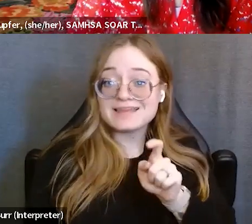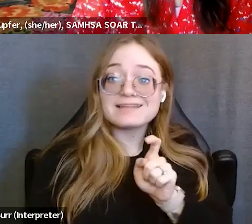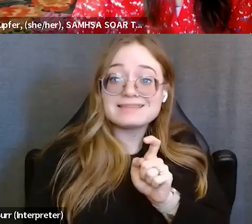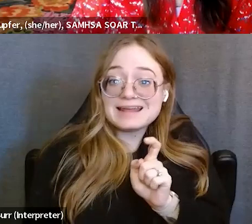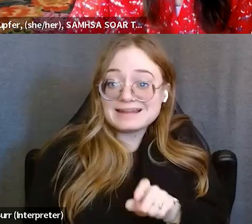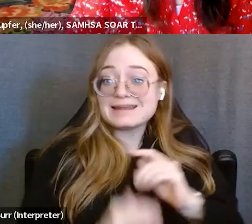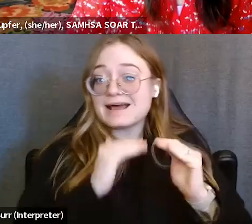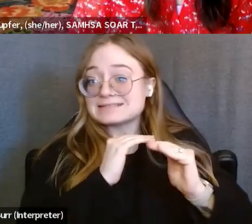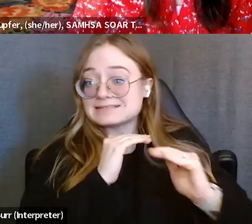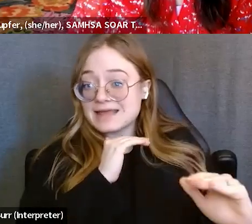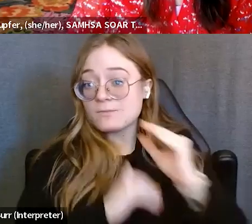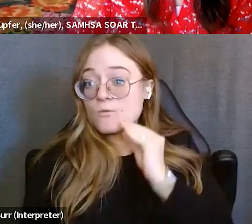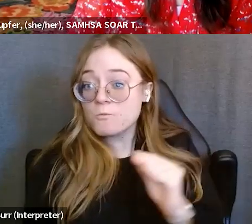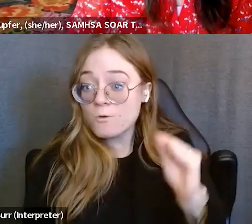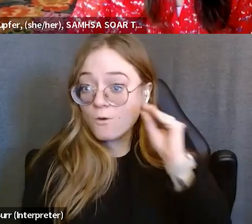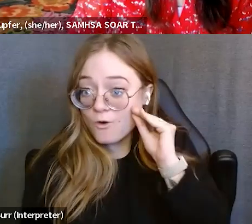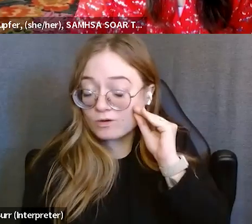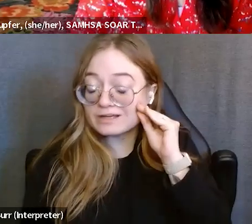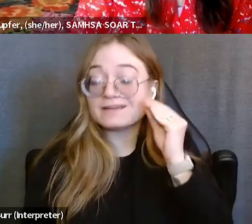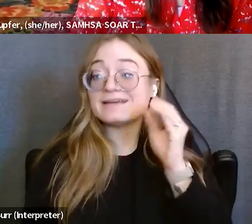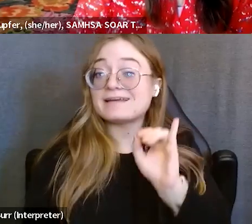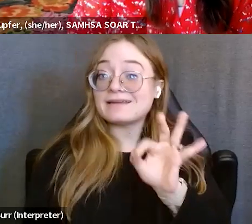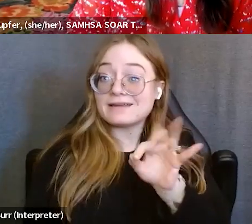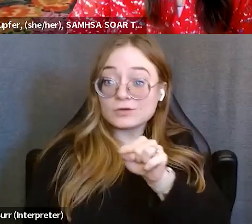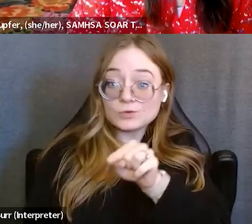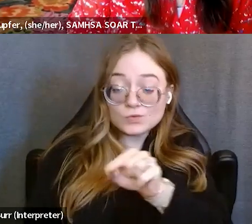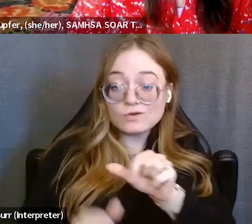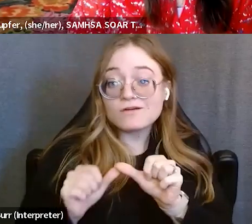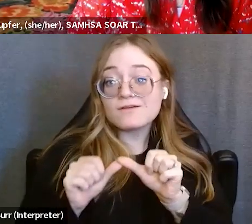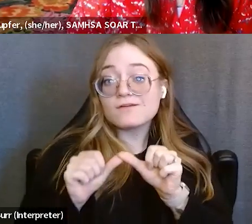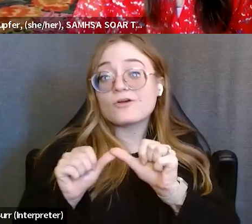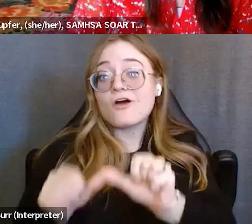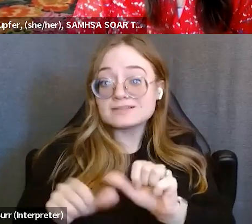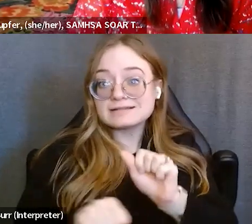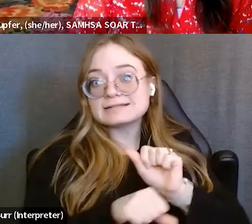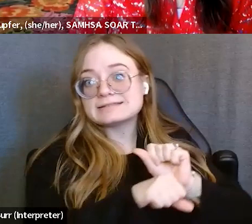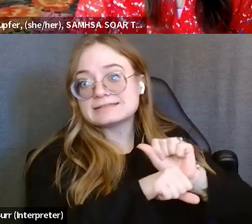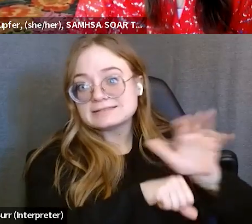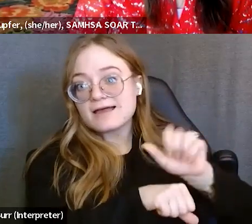if you're constantly getting big granted and getting sent to the hospital.